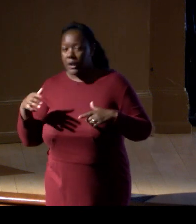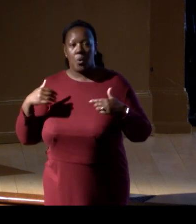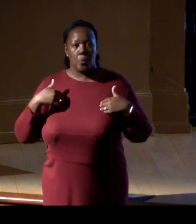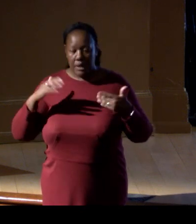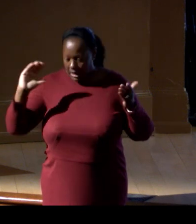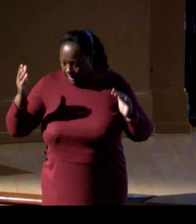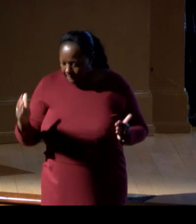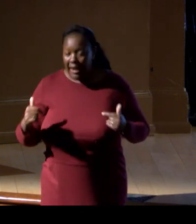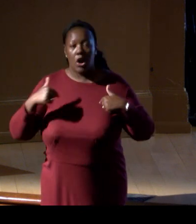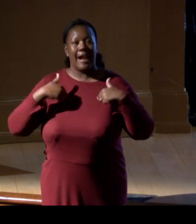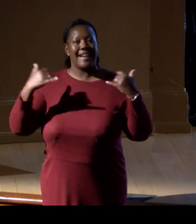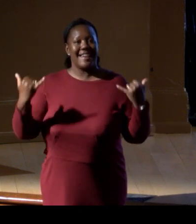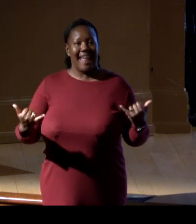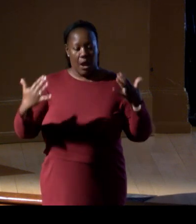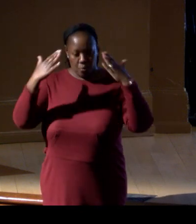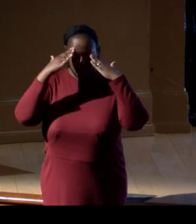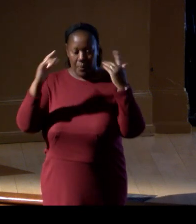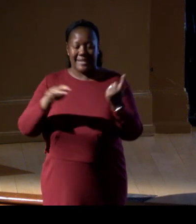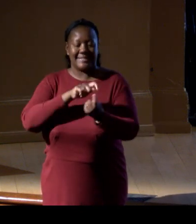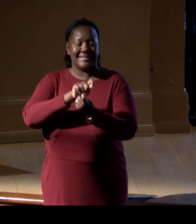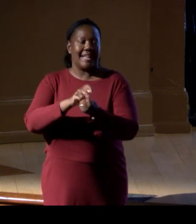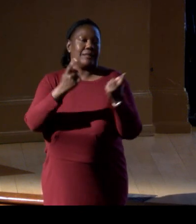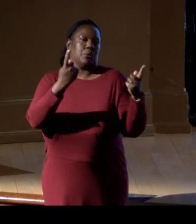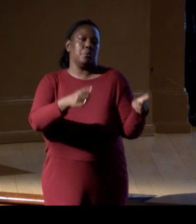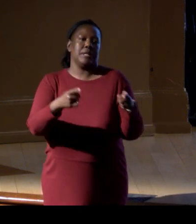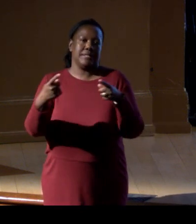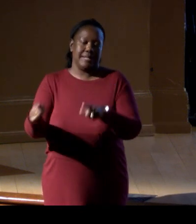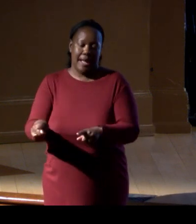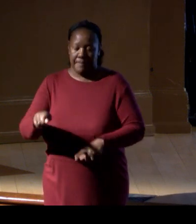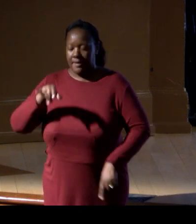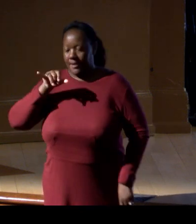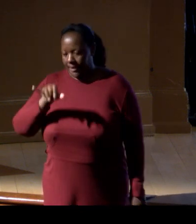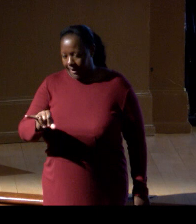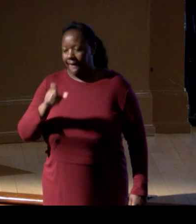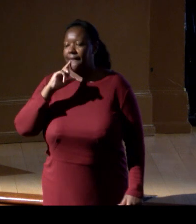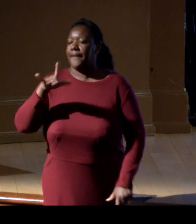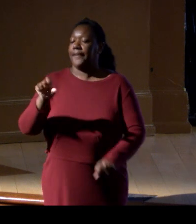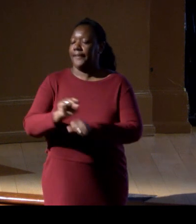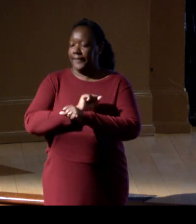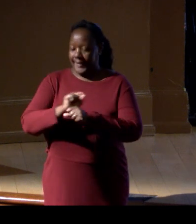Then we can show that, "Ah, yes, there is a signature "of giant clam in 2021,"